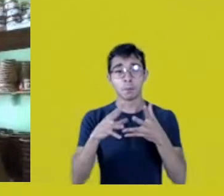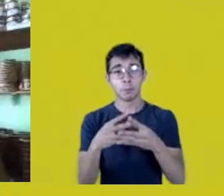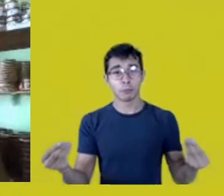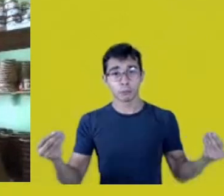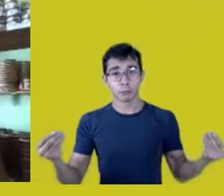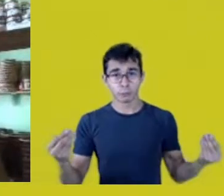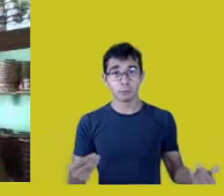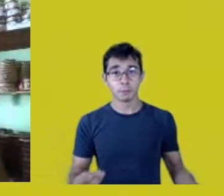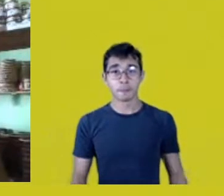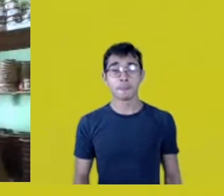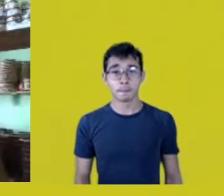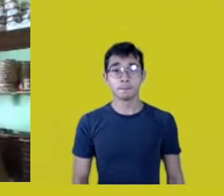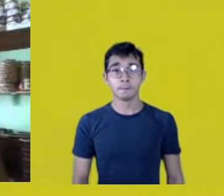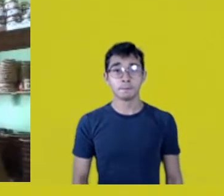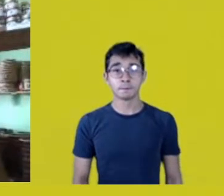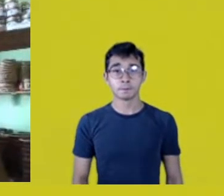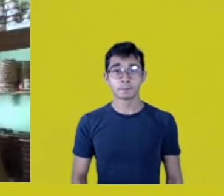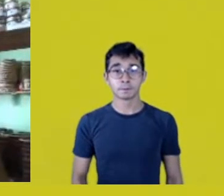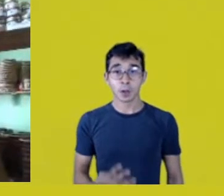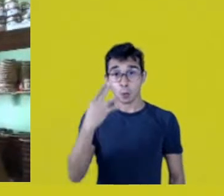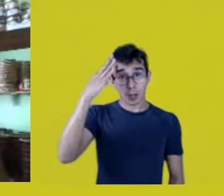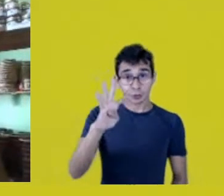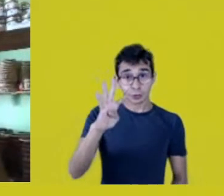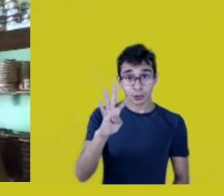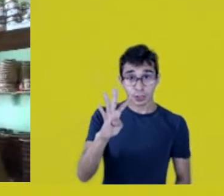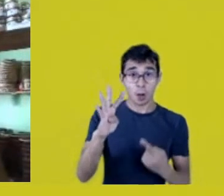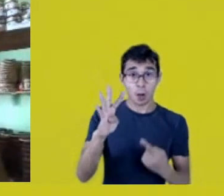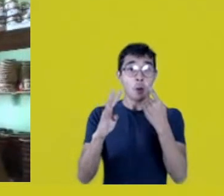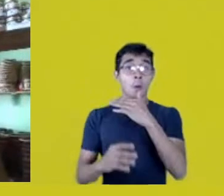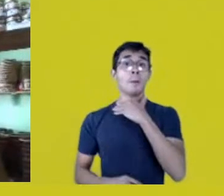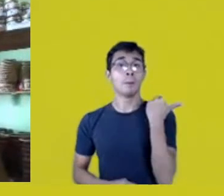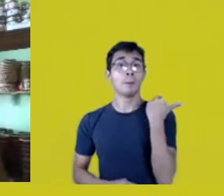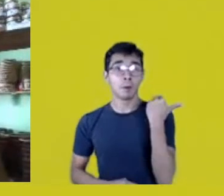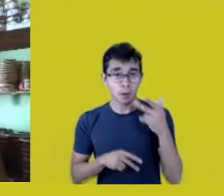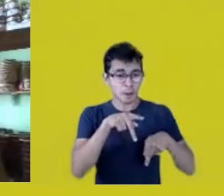One death every four days in the Xikrin nation, in Pará!